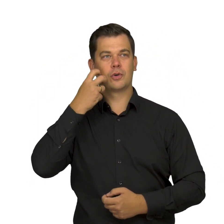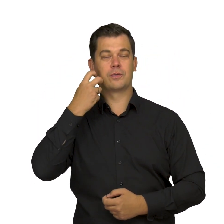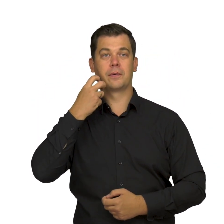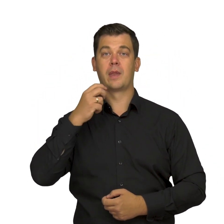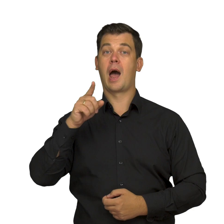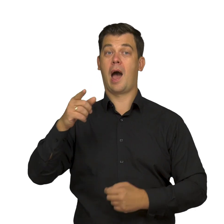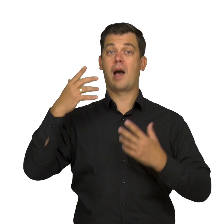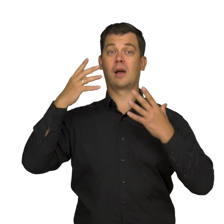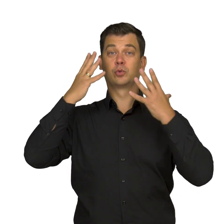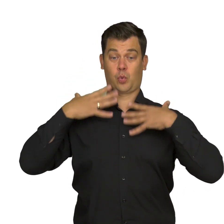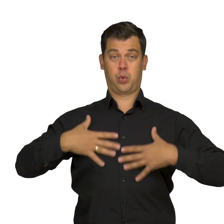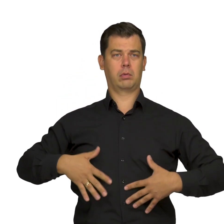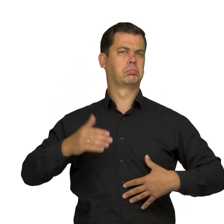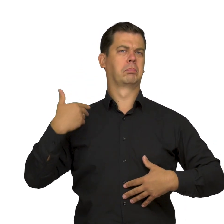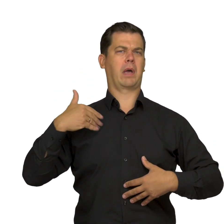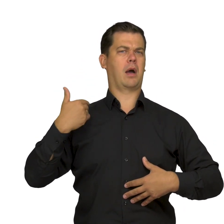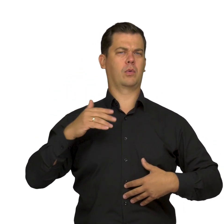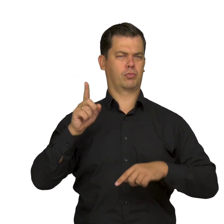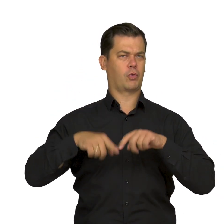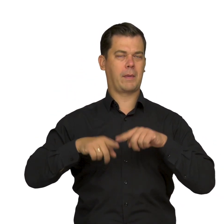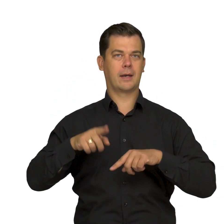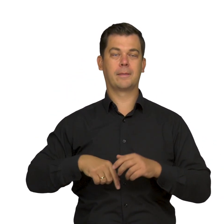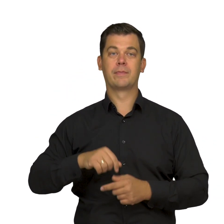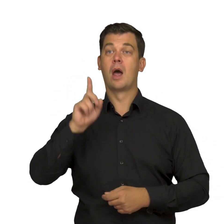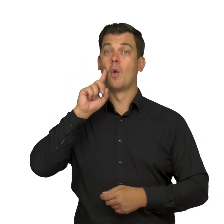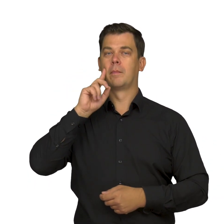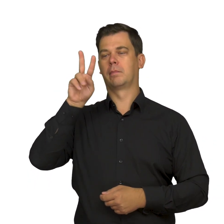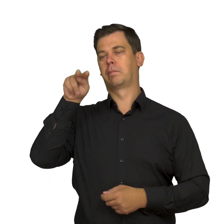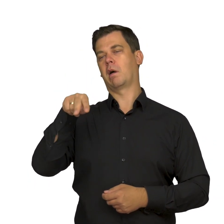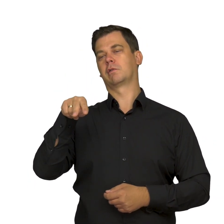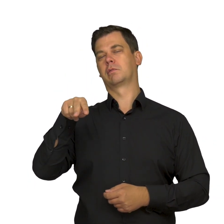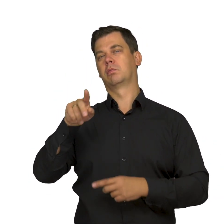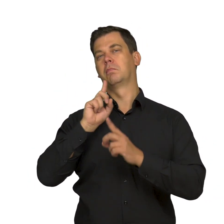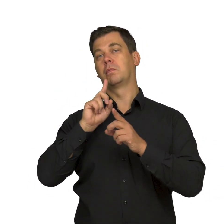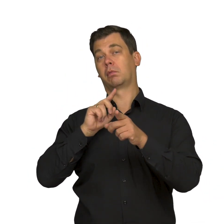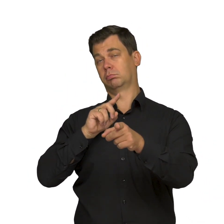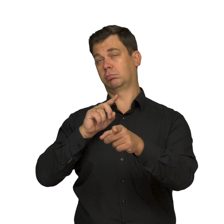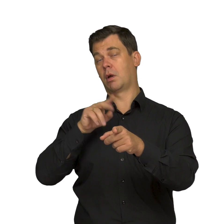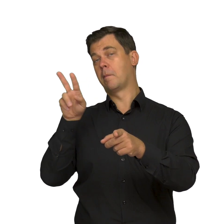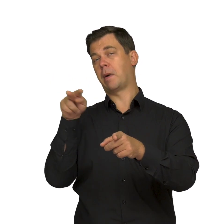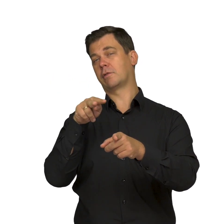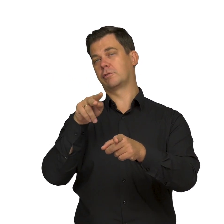but the rest of his skin is pale. The child is looking downwards, as if towards the portraitist.